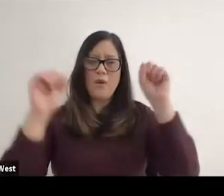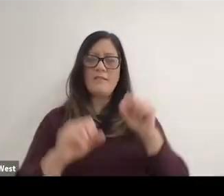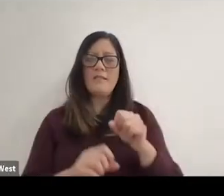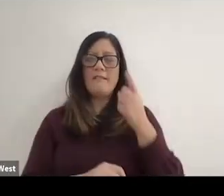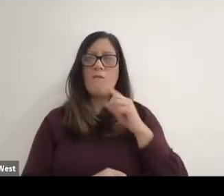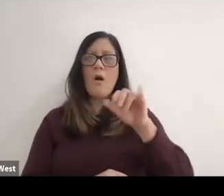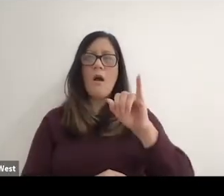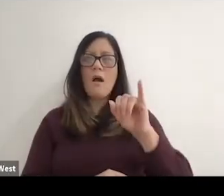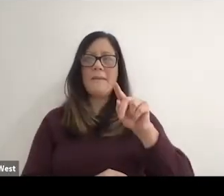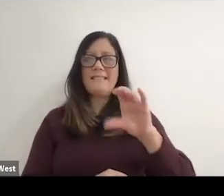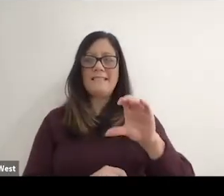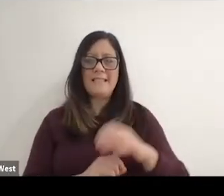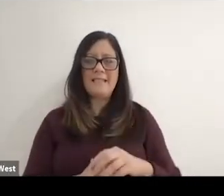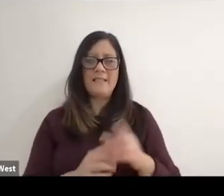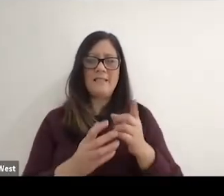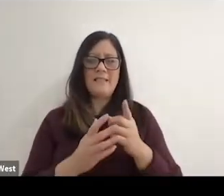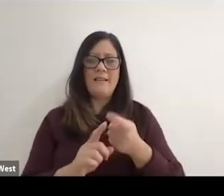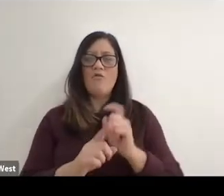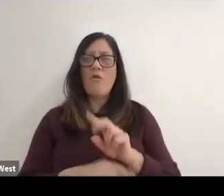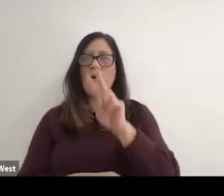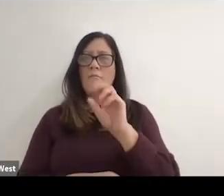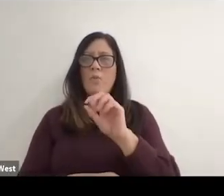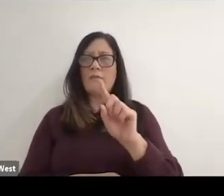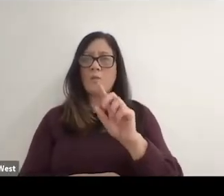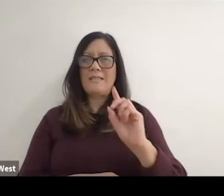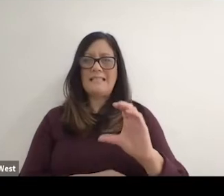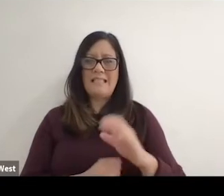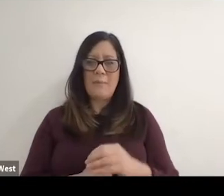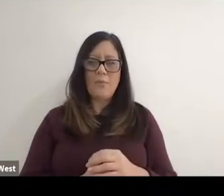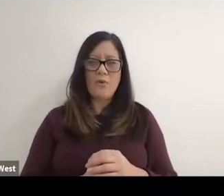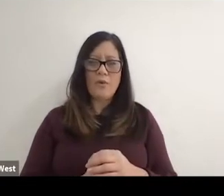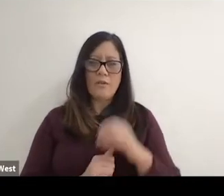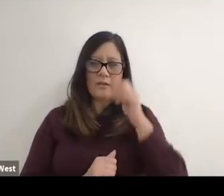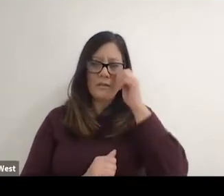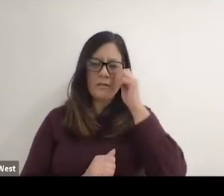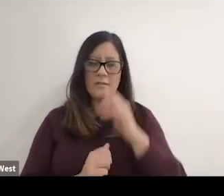IPC from 2001 December, it was. A recent right in inverted commas,